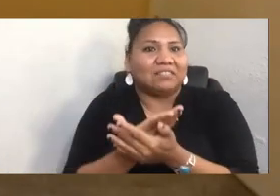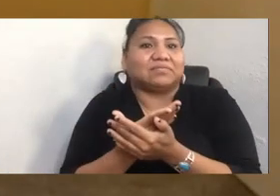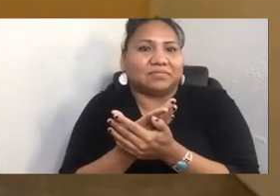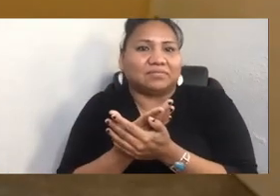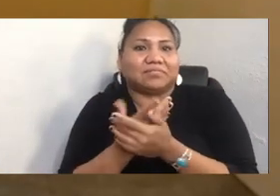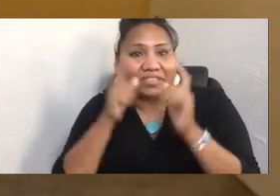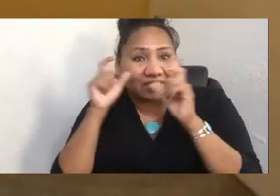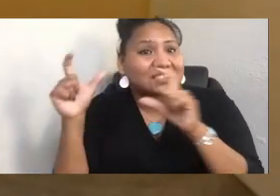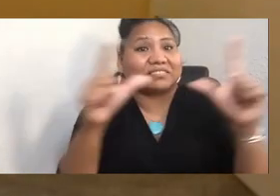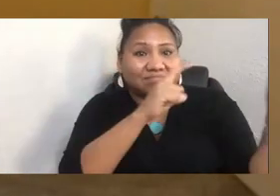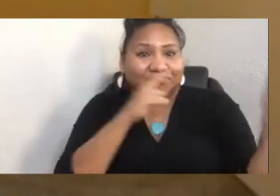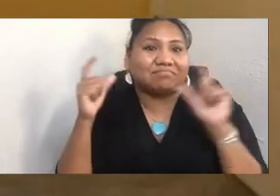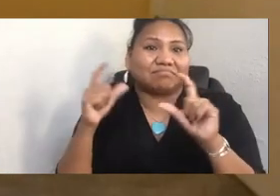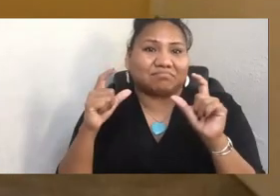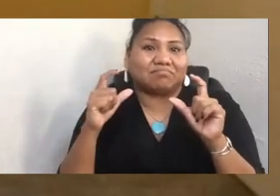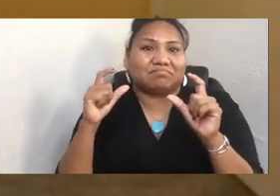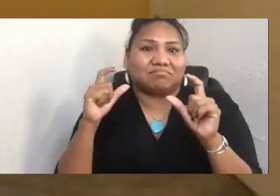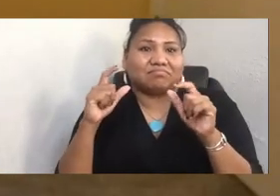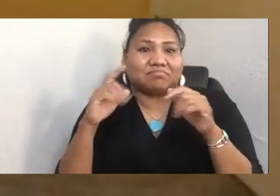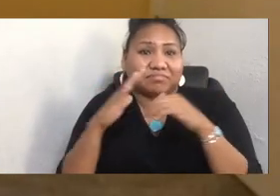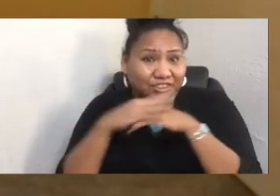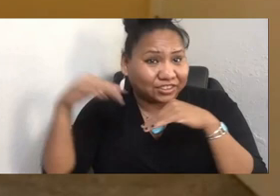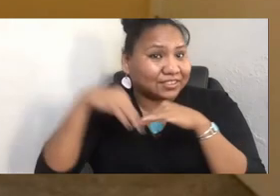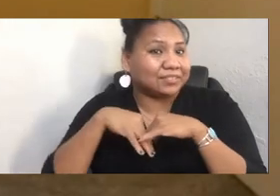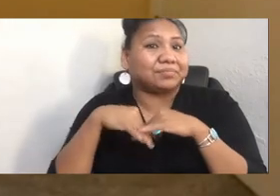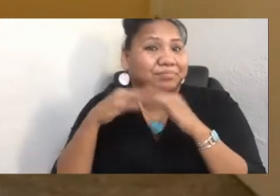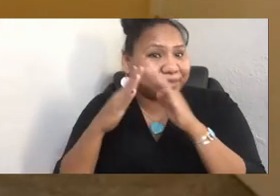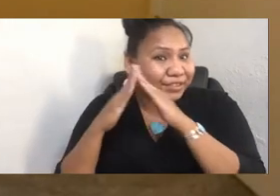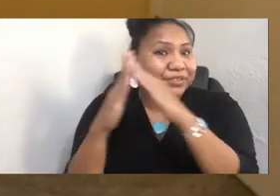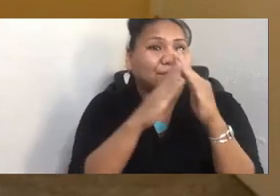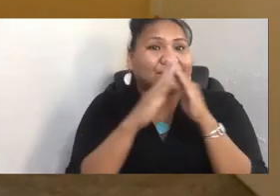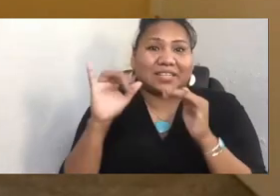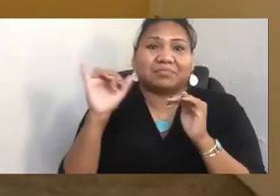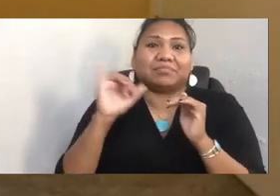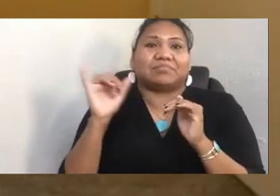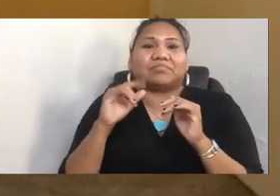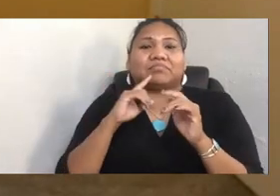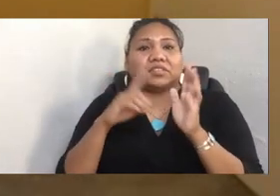While I did go there, I found it to be somewhat inappropriate.